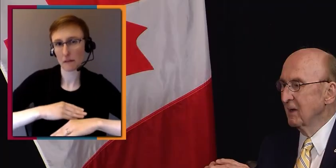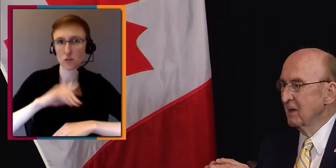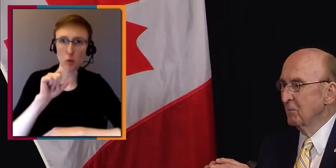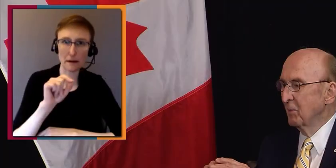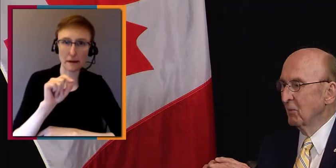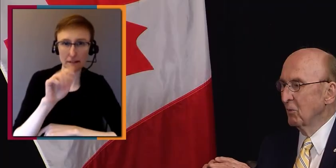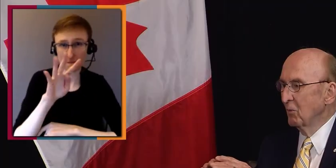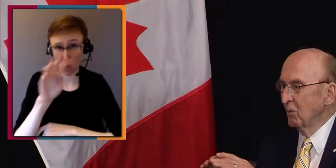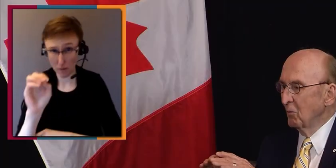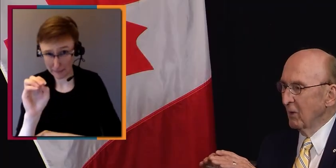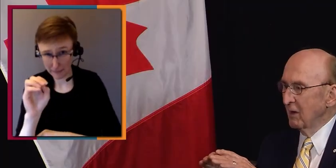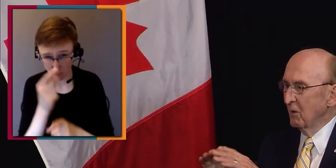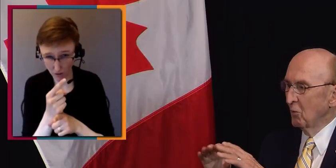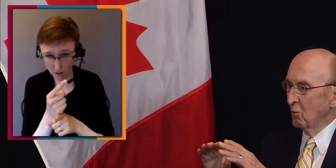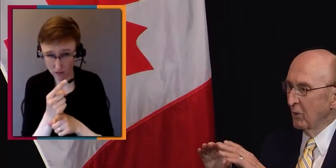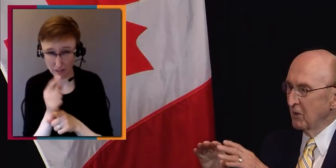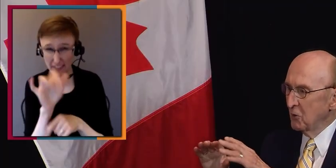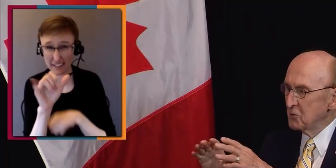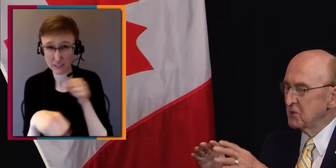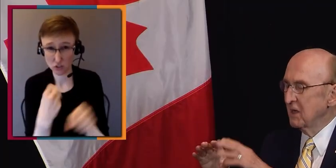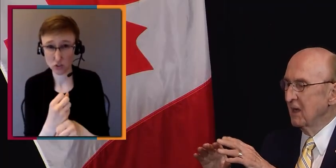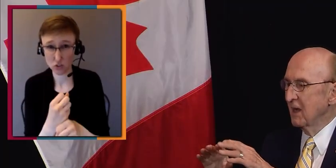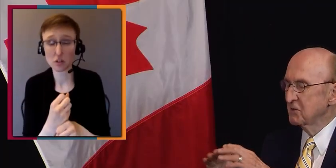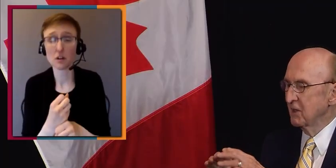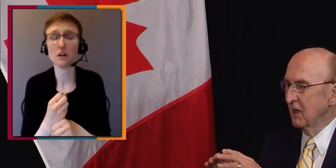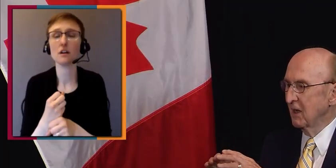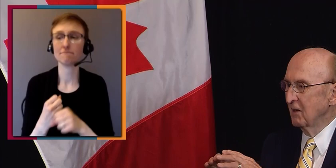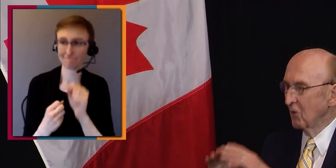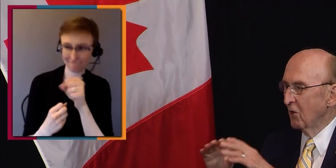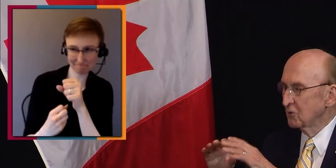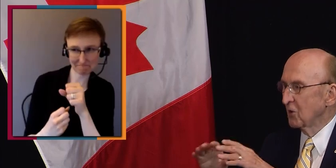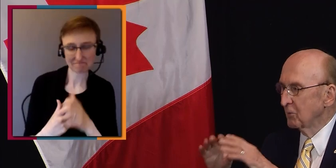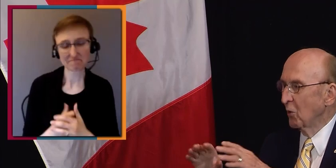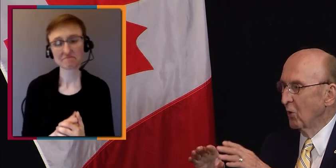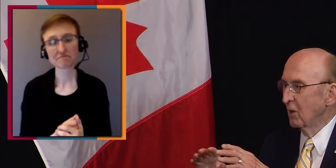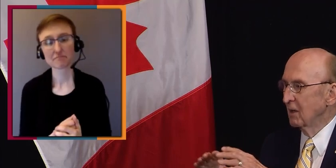But what, what do you see as the long term goal?